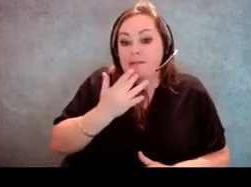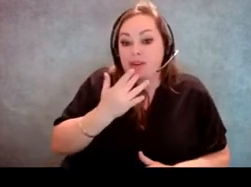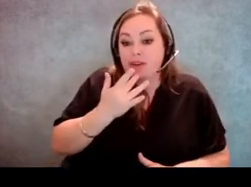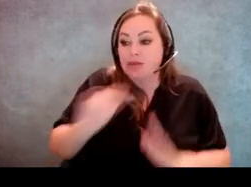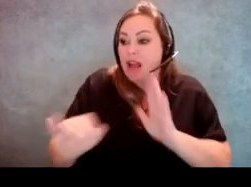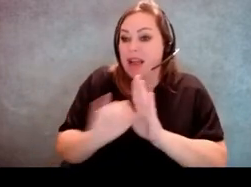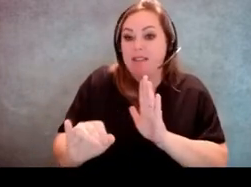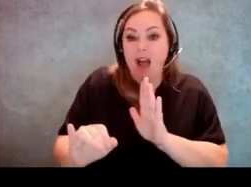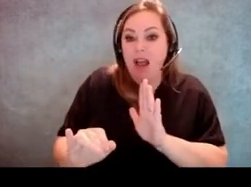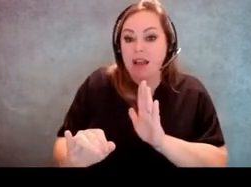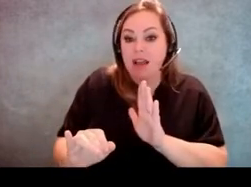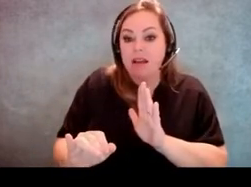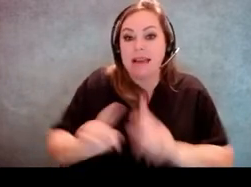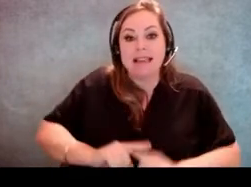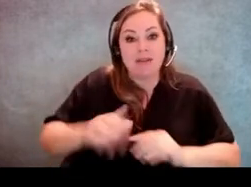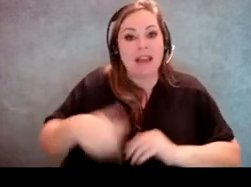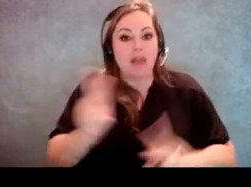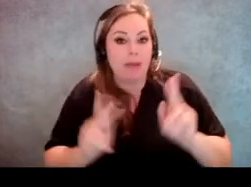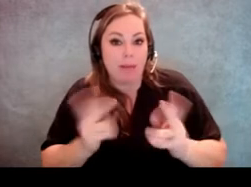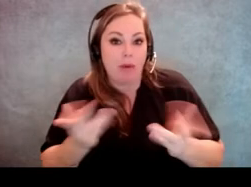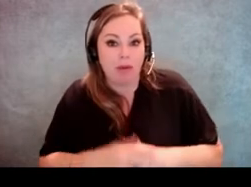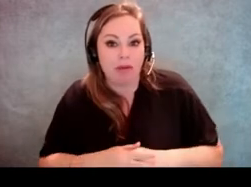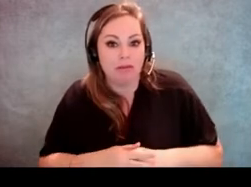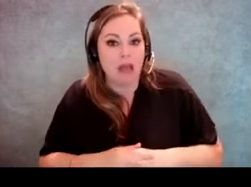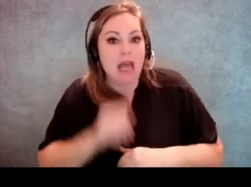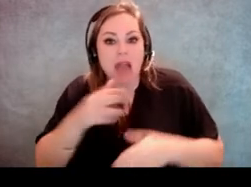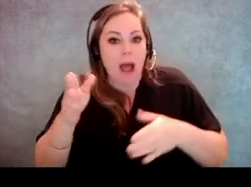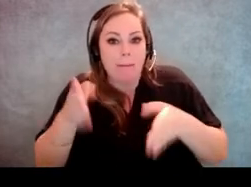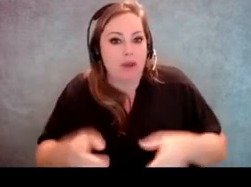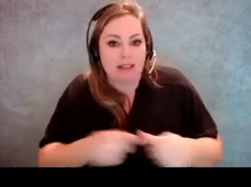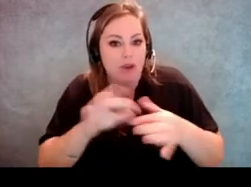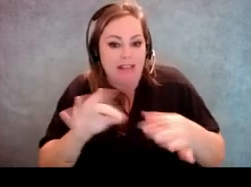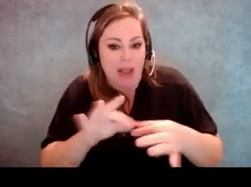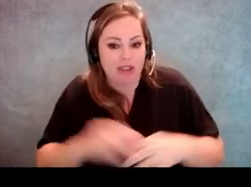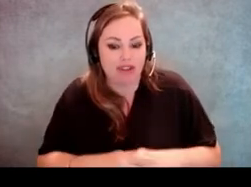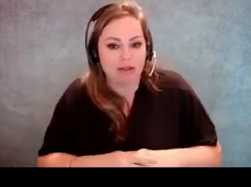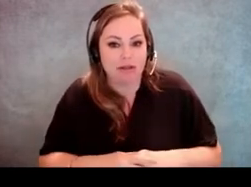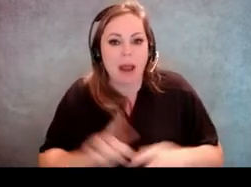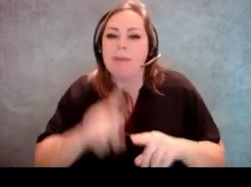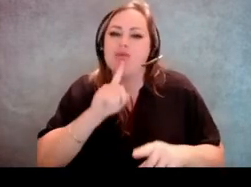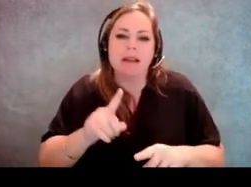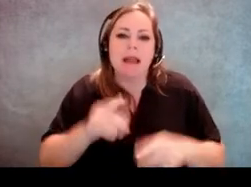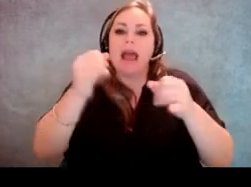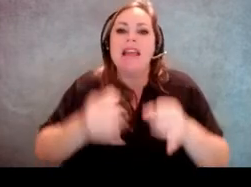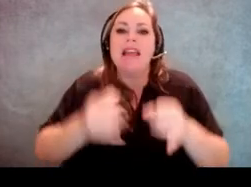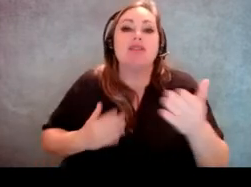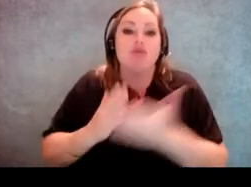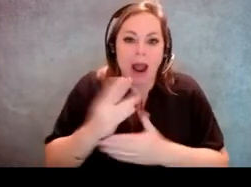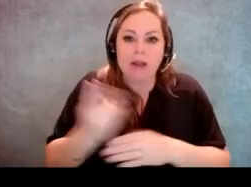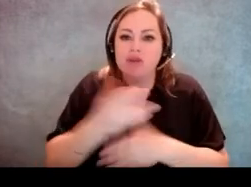much differently than through person first language. But basically it's that individual's right. They can use whatever they want